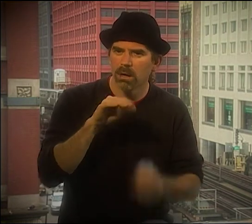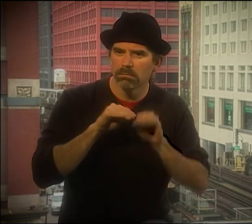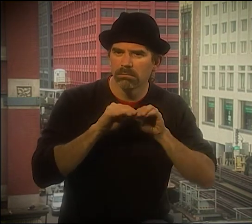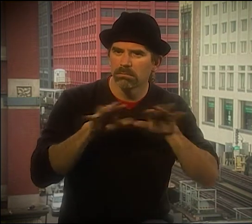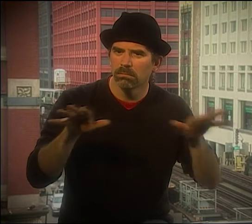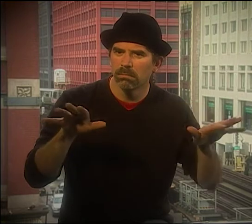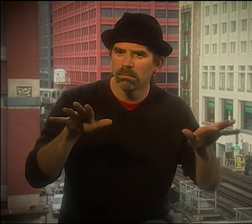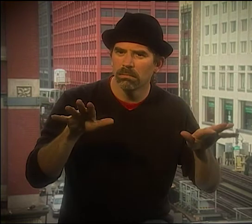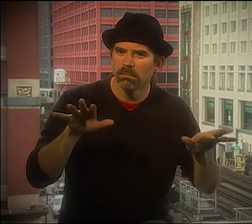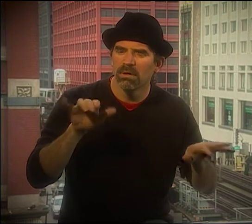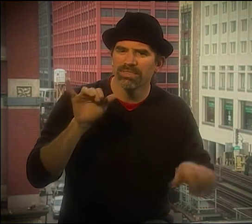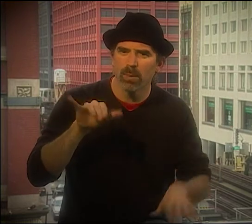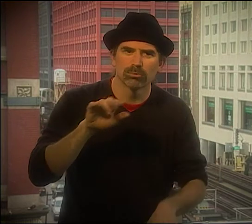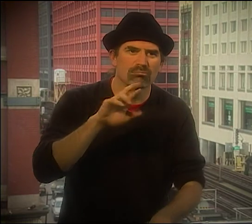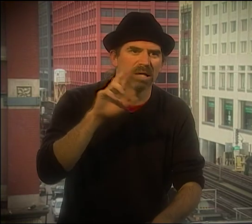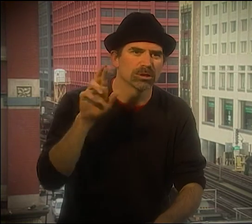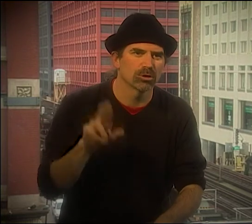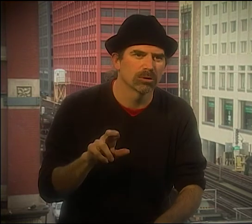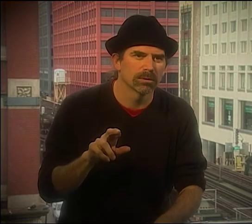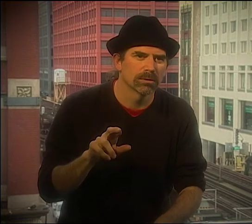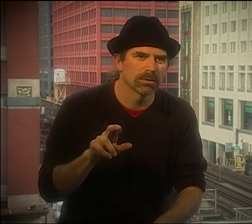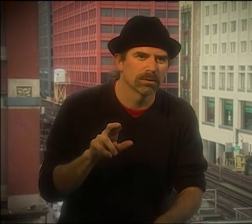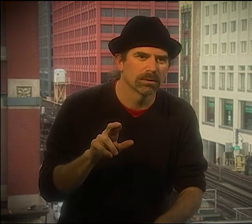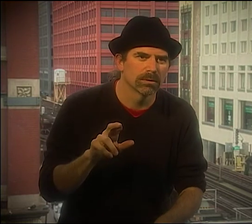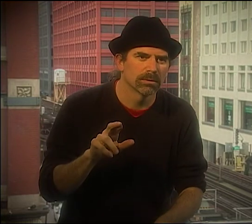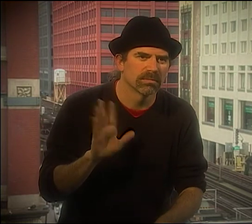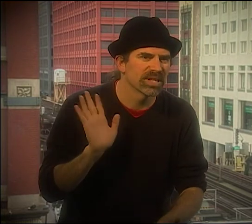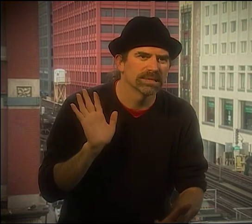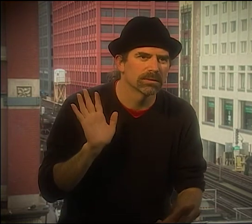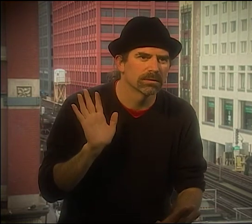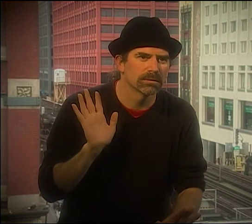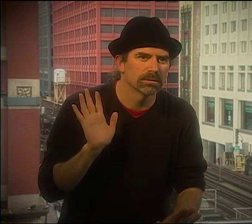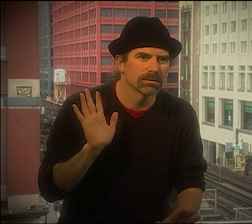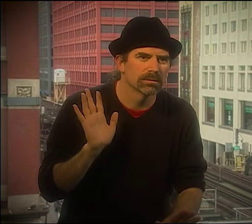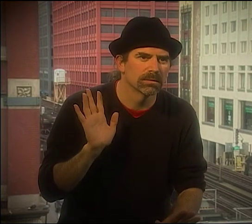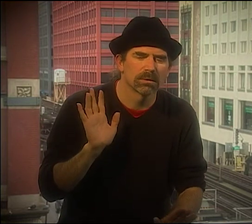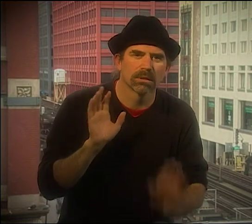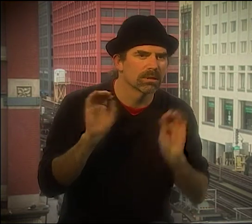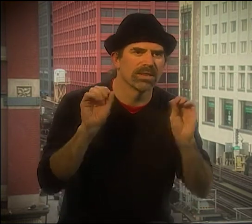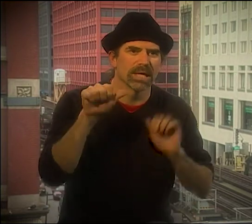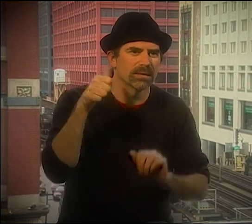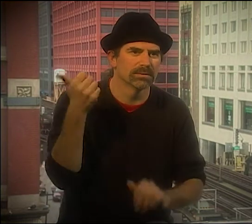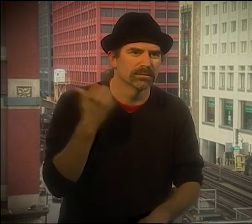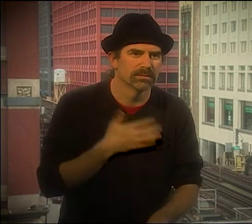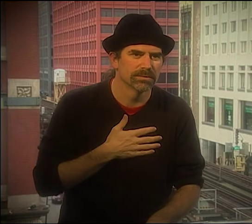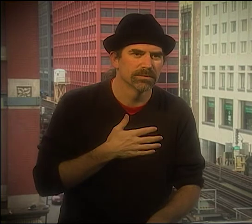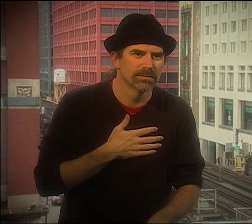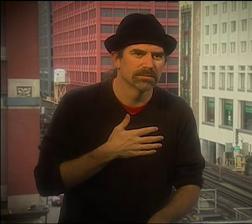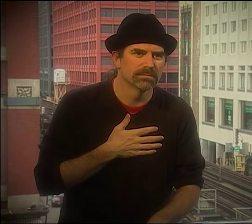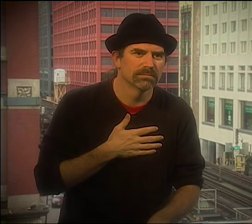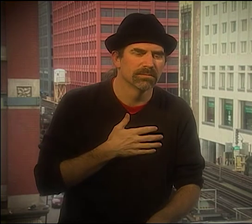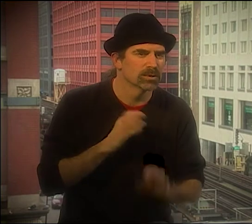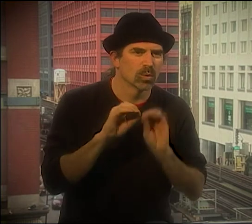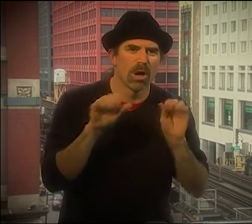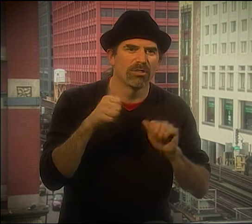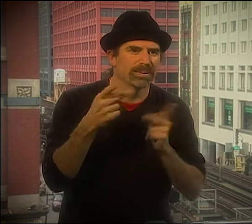THAT'S WHEN IT REALLY HIT ME. "WOW, THIS IS NOT SOMETHING ENDEMIC TO THE WHOLE U.S.